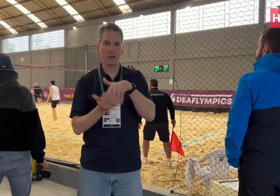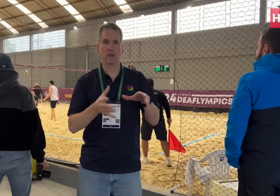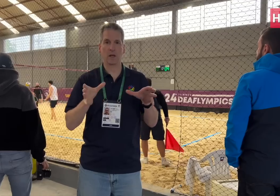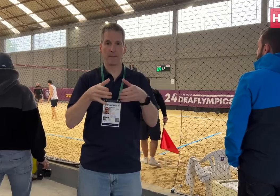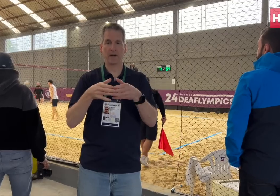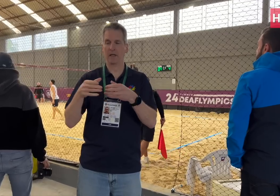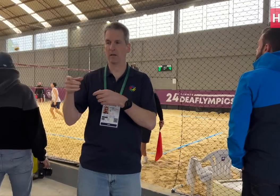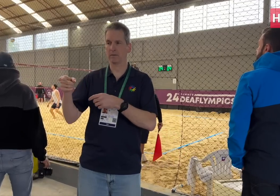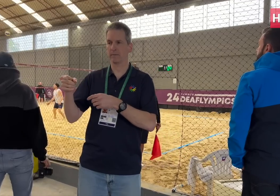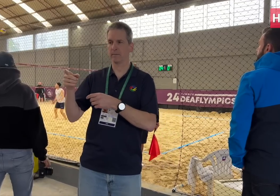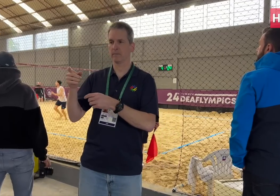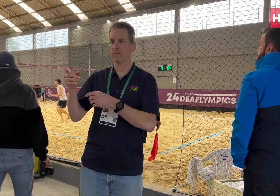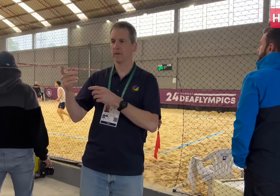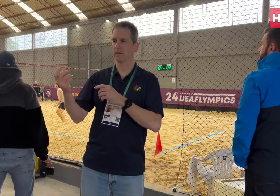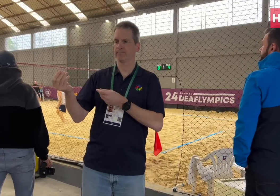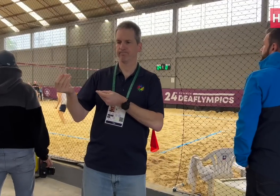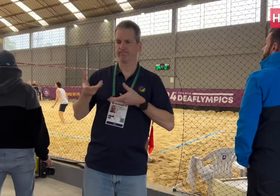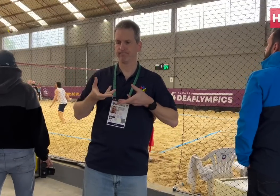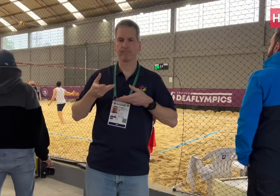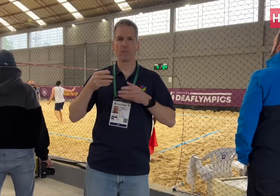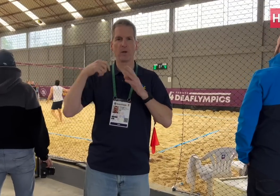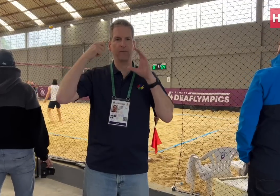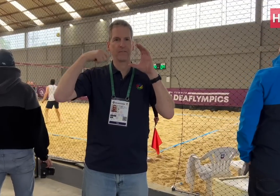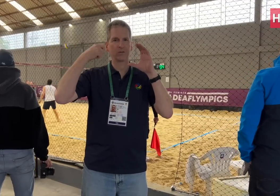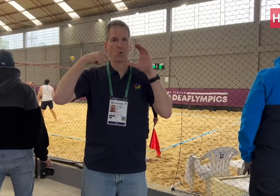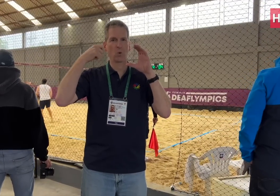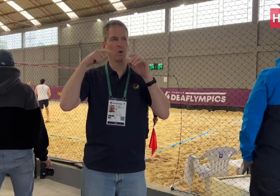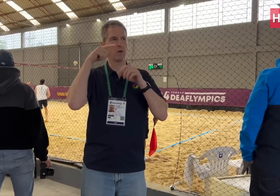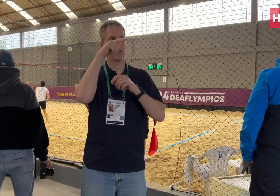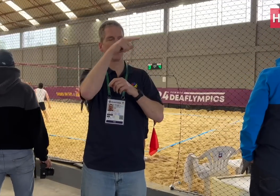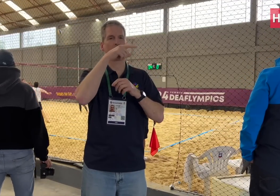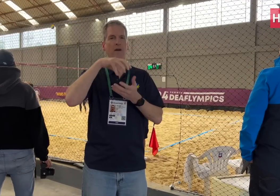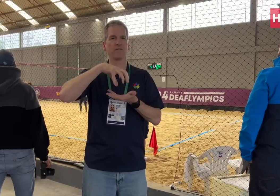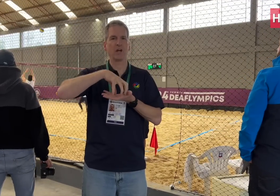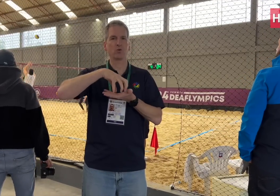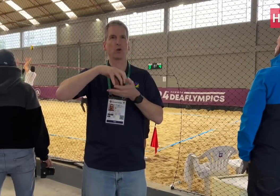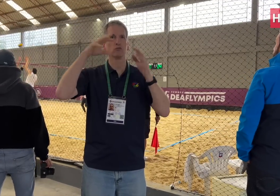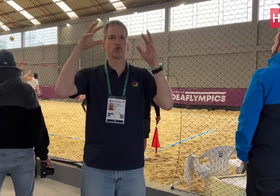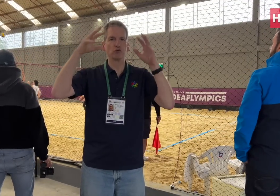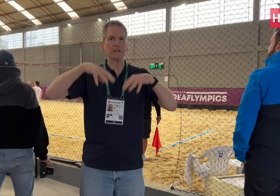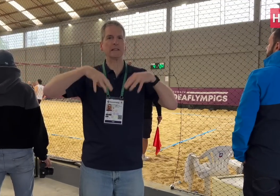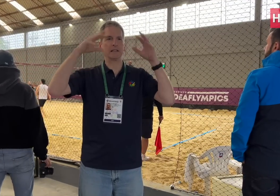The Organising Committee informed us that the original venue we planned to use for